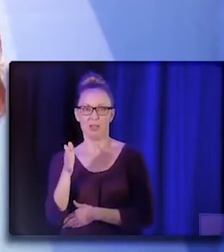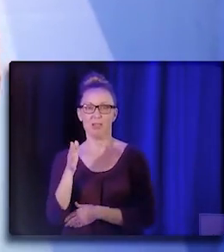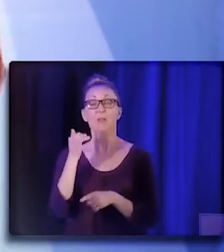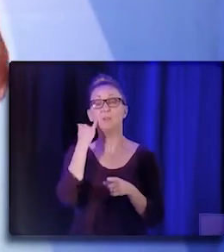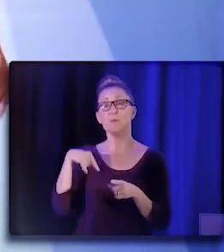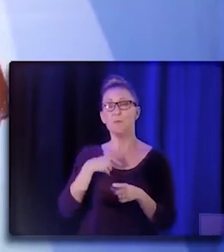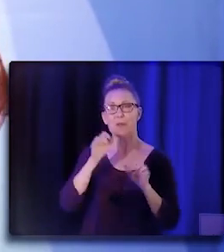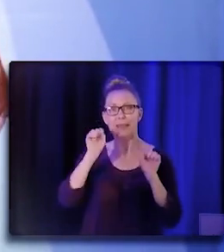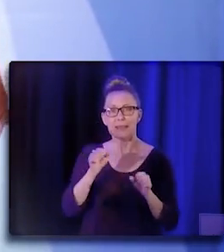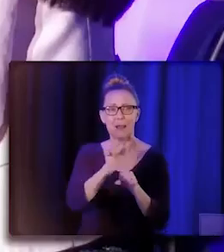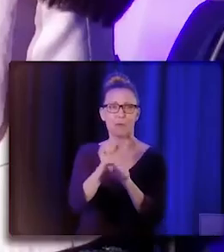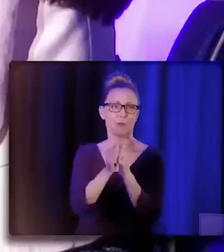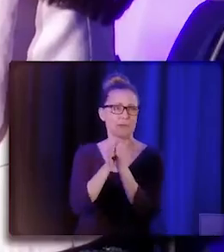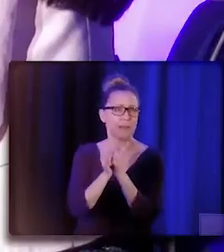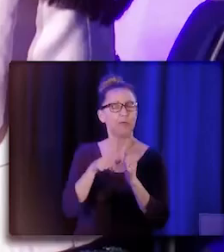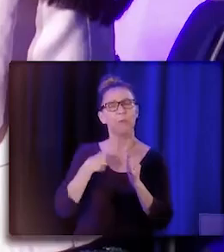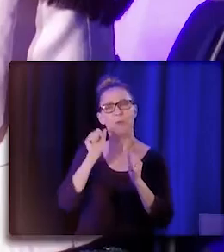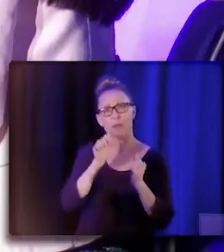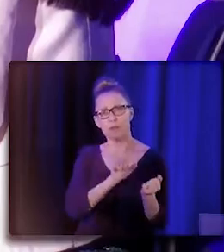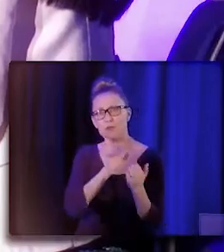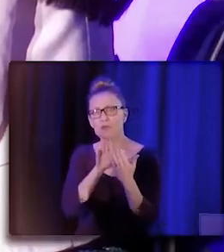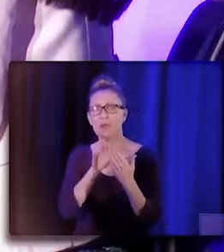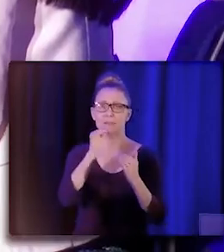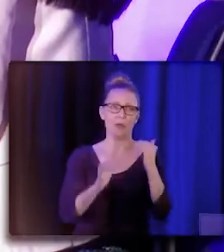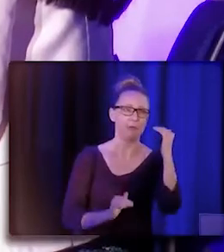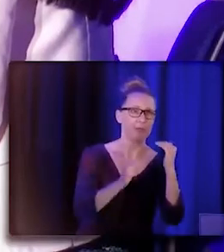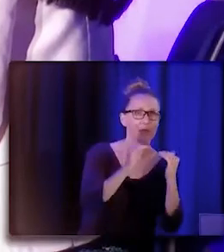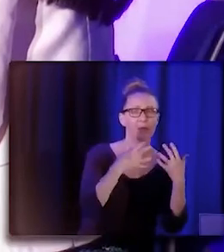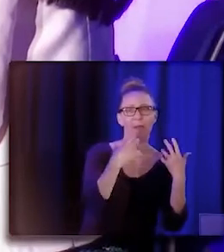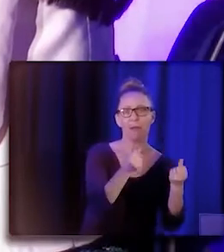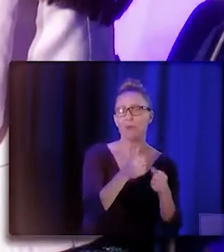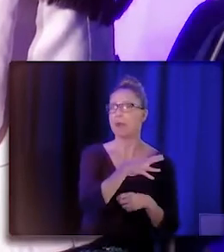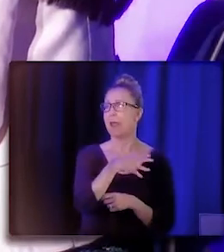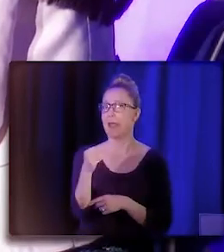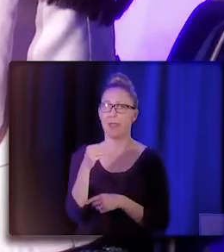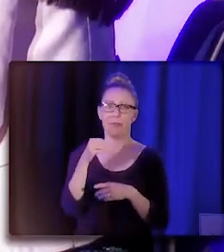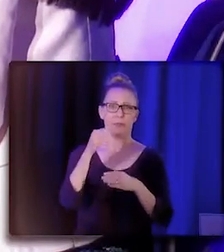we're going to address disparities. So, you know, if we do this collectively with CHW/P/Rs